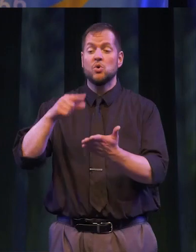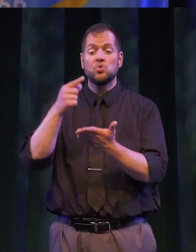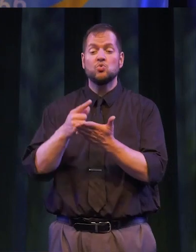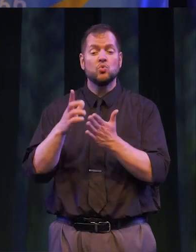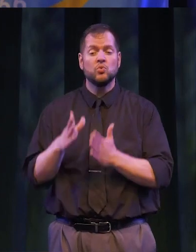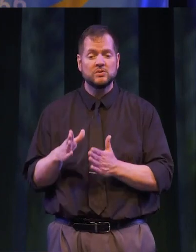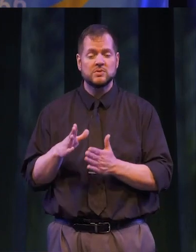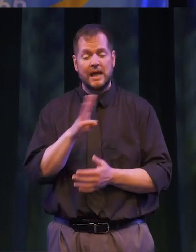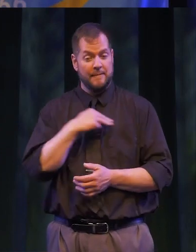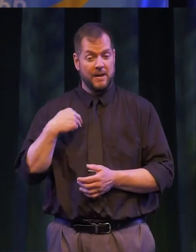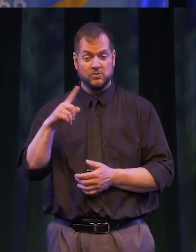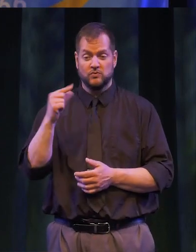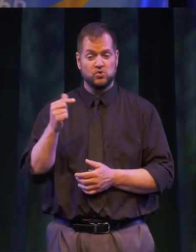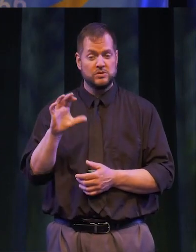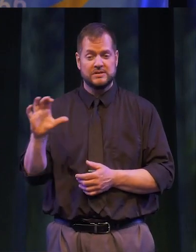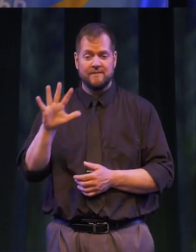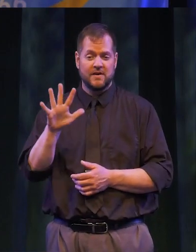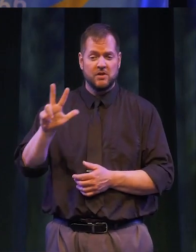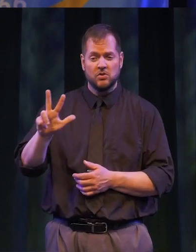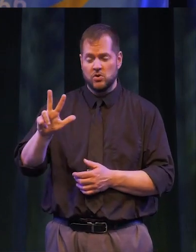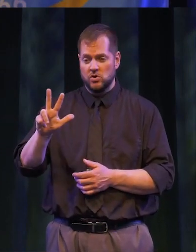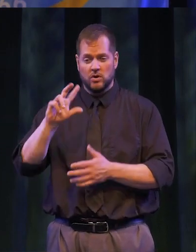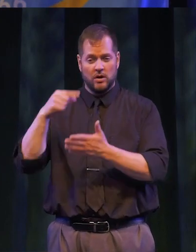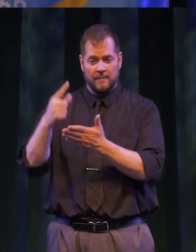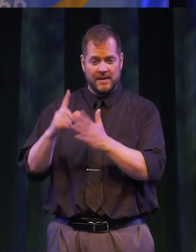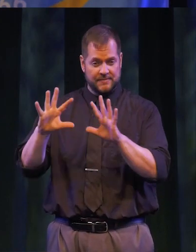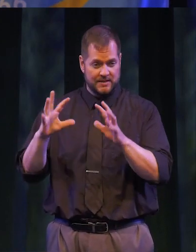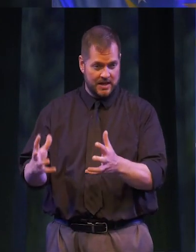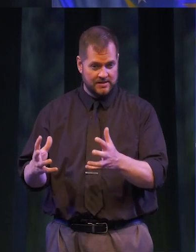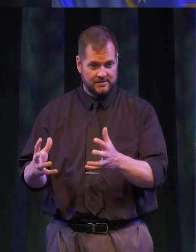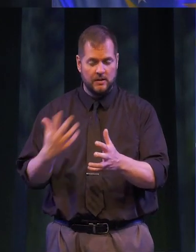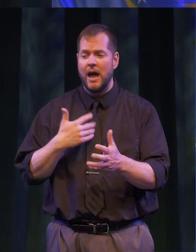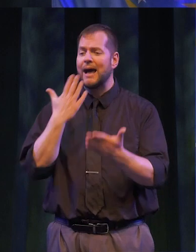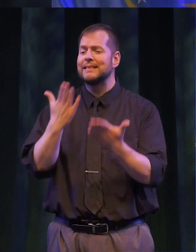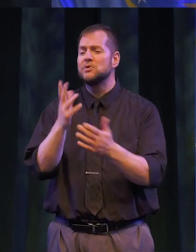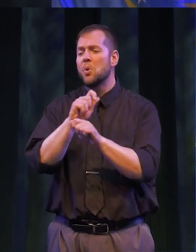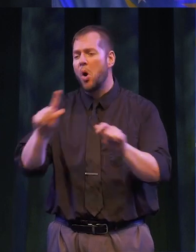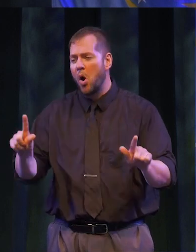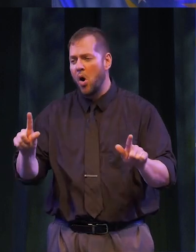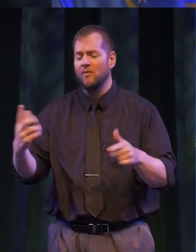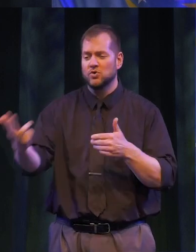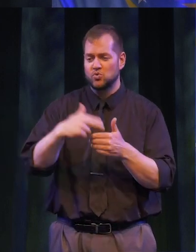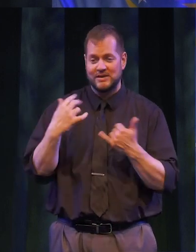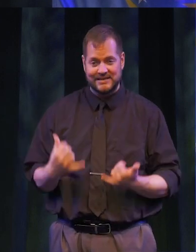GRADUATES – AS MEMBERS OF THE GENESEE COMMUNITY COLLEGE’S 53RD COMMENCEMENT CLASS, I THANK YOU ALL